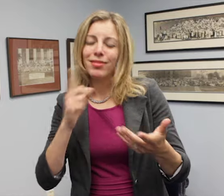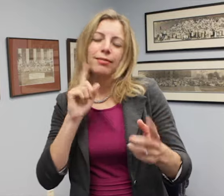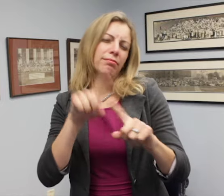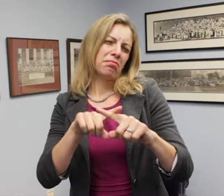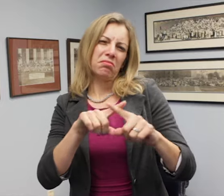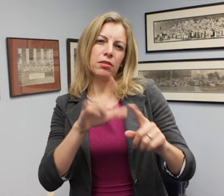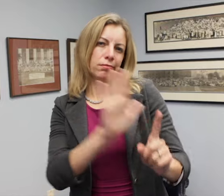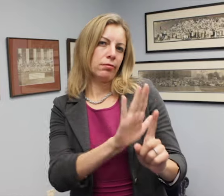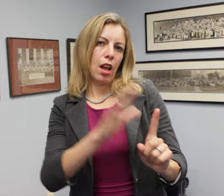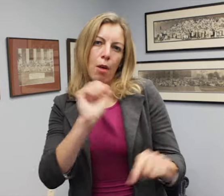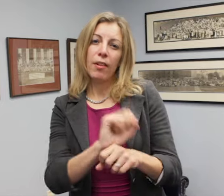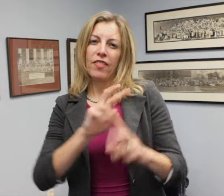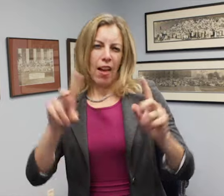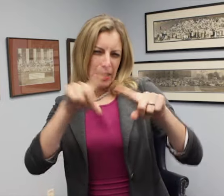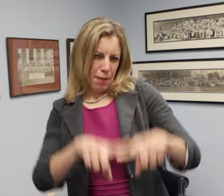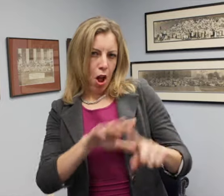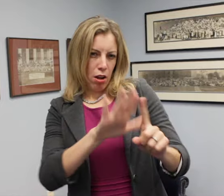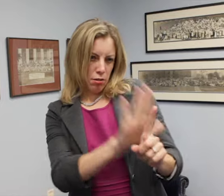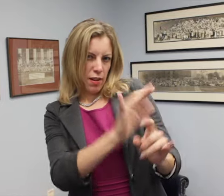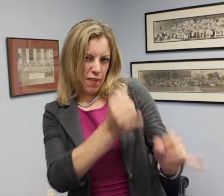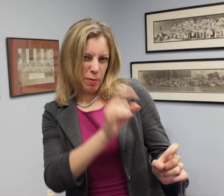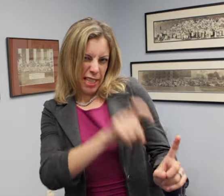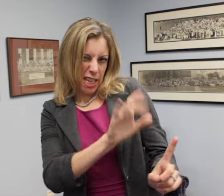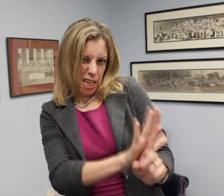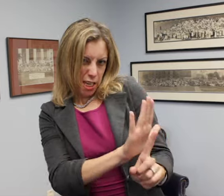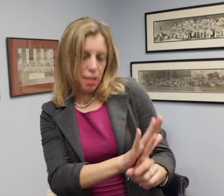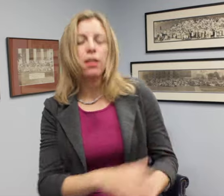What is reasonable depends on the individual and the situation.